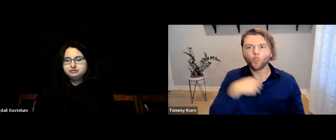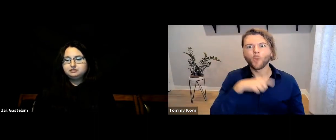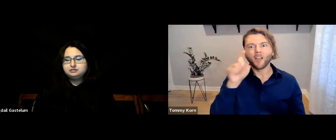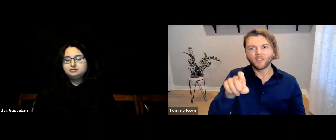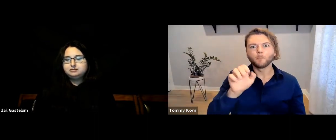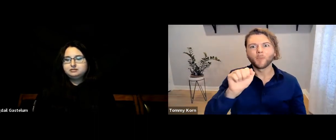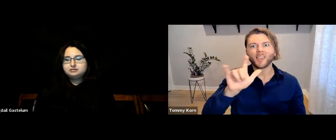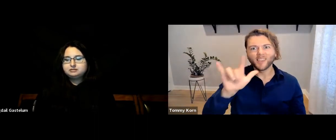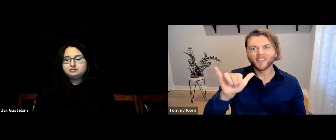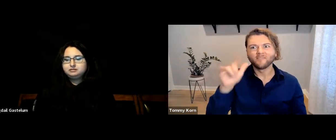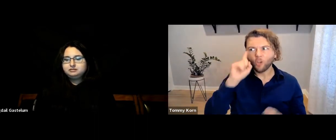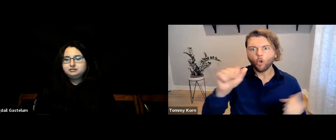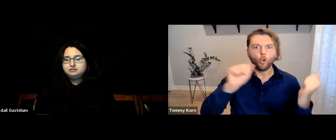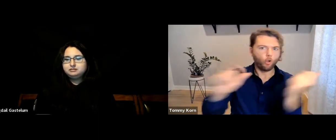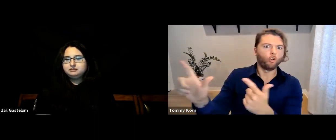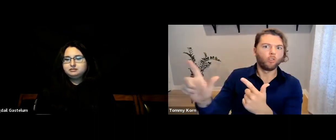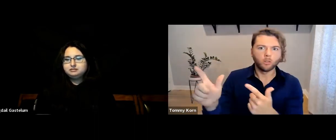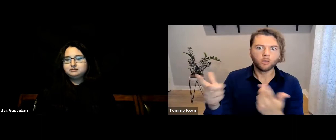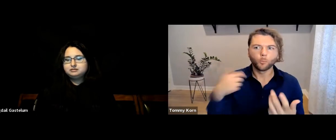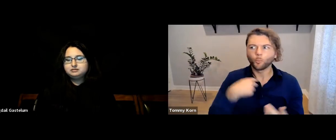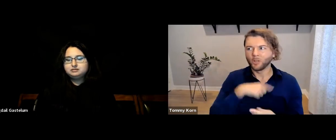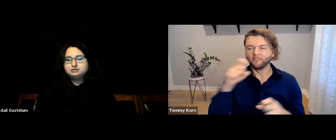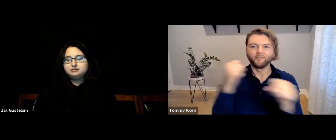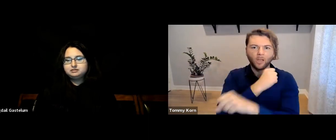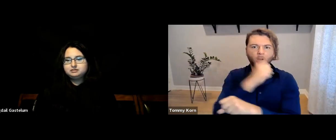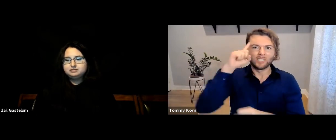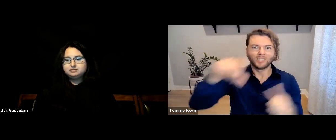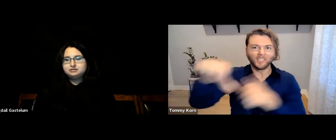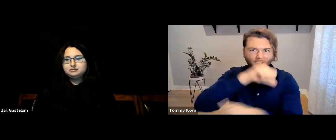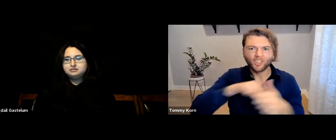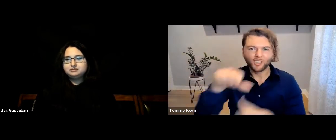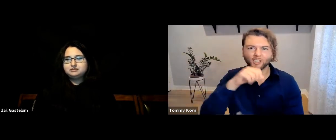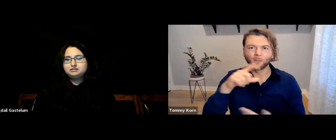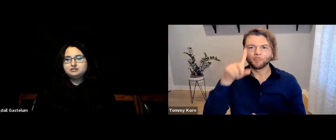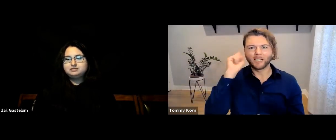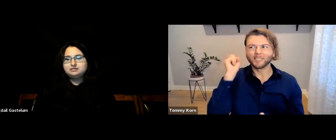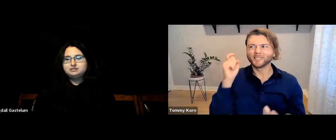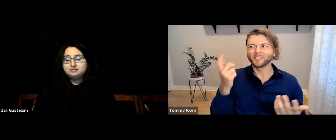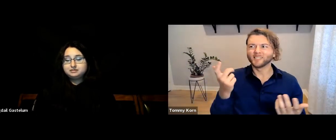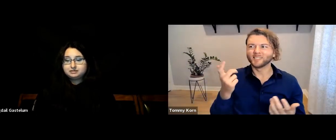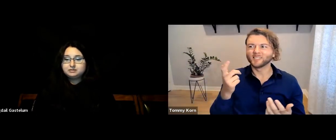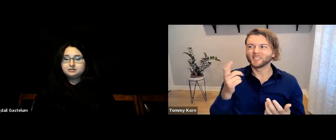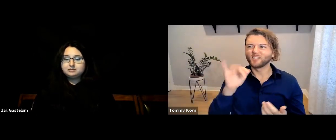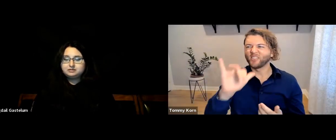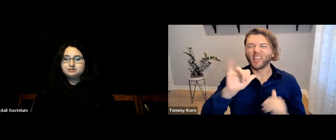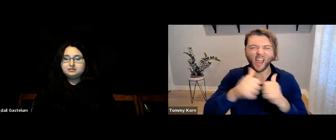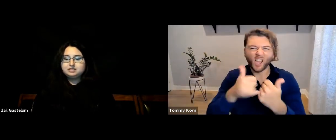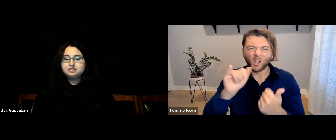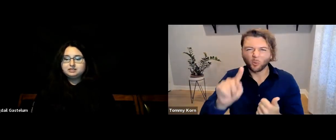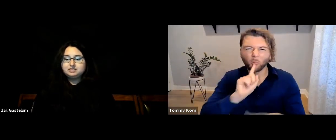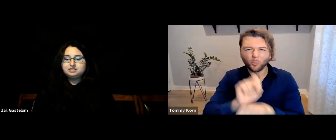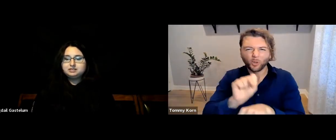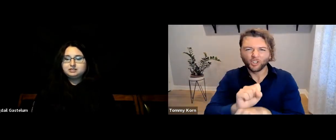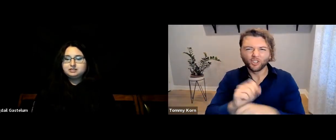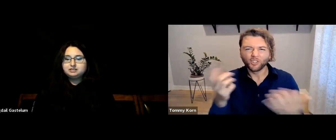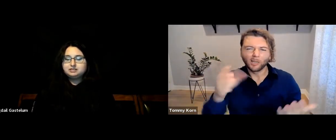We each need to be an ally for all and fight for one another because that’s just how it works.